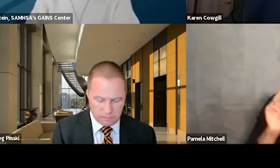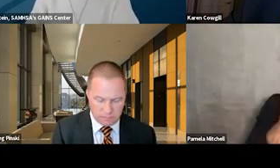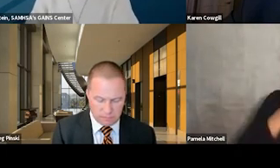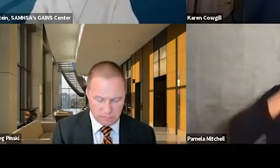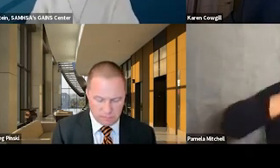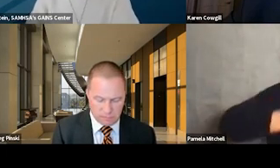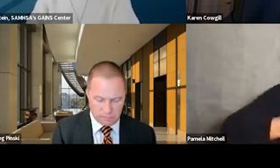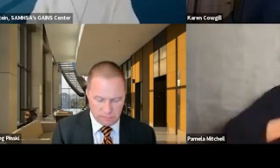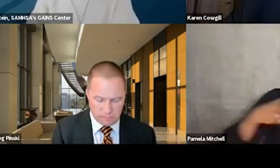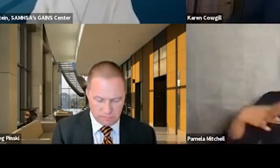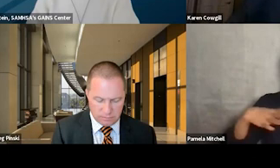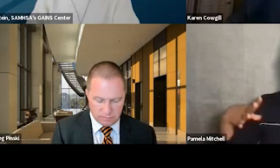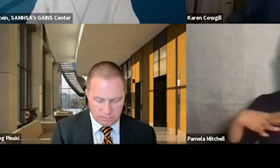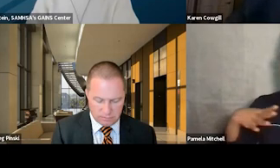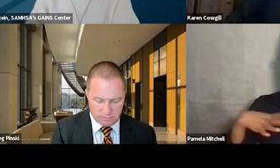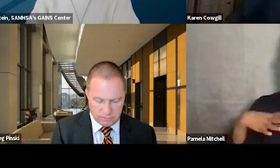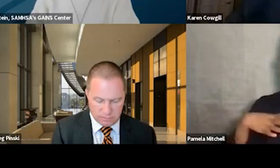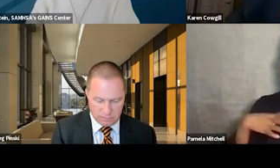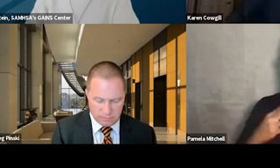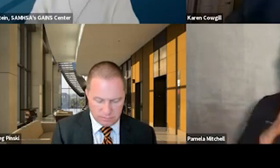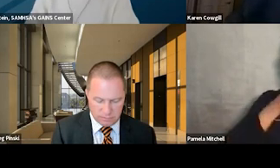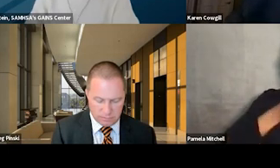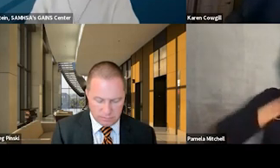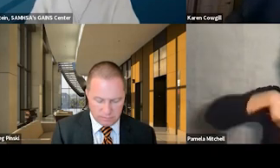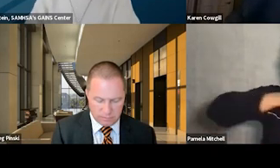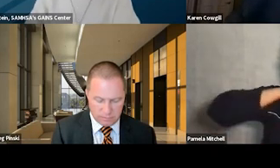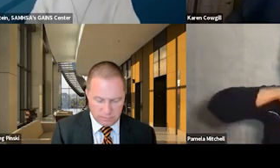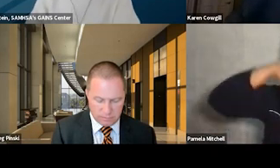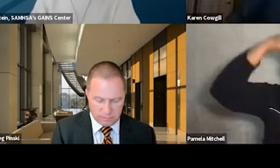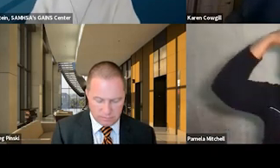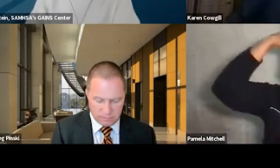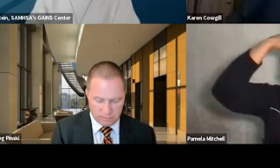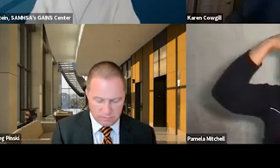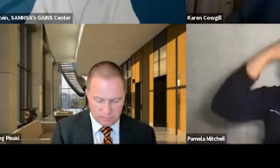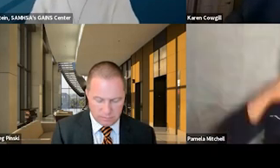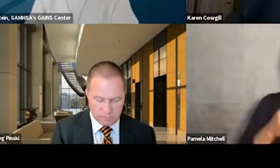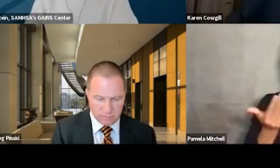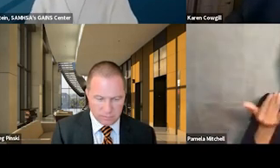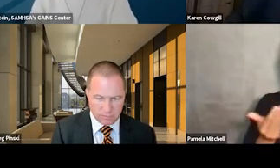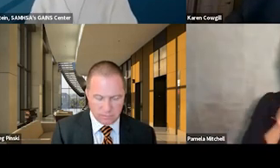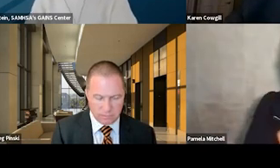to be with us today, to learn with us. And without further ado, I'm gonna turn it over to Karen Cowgill